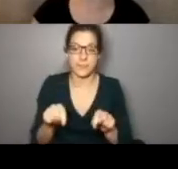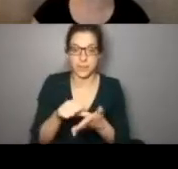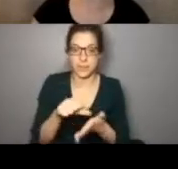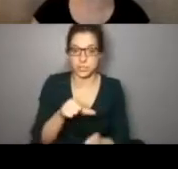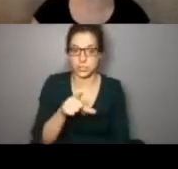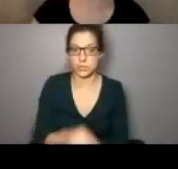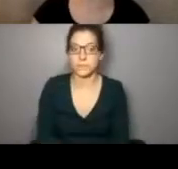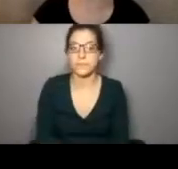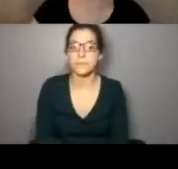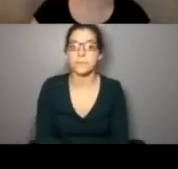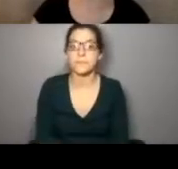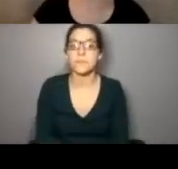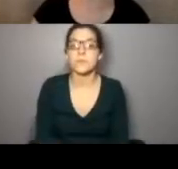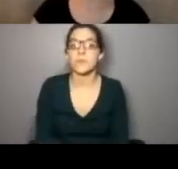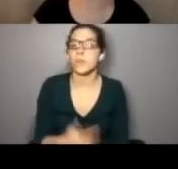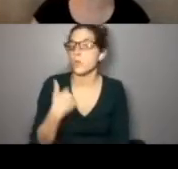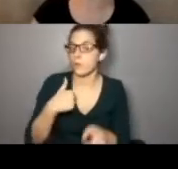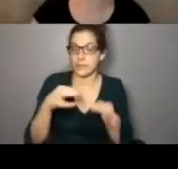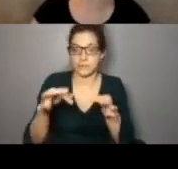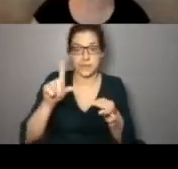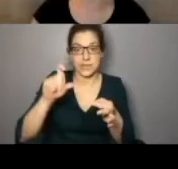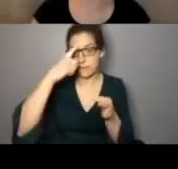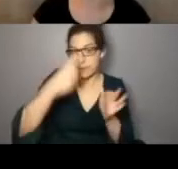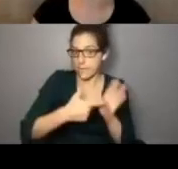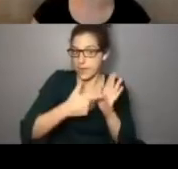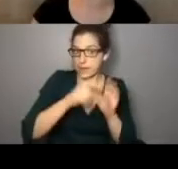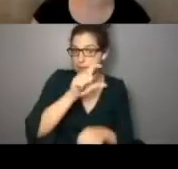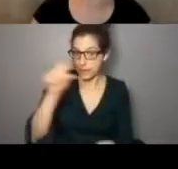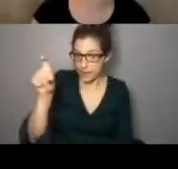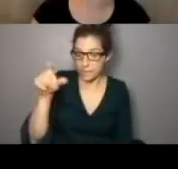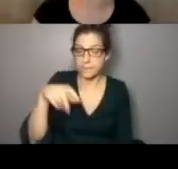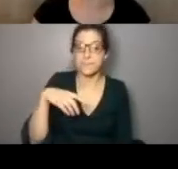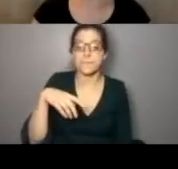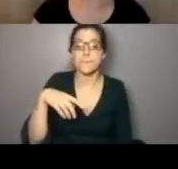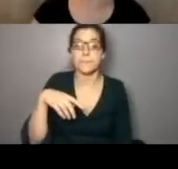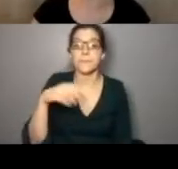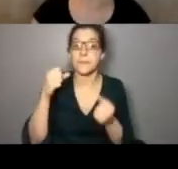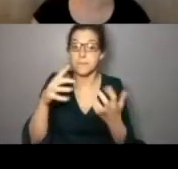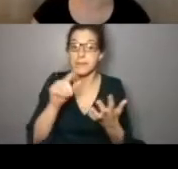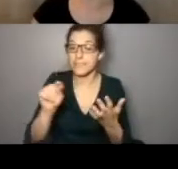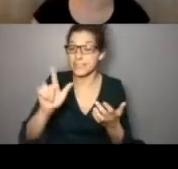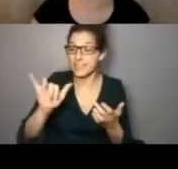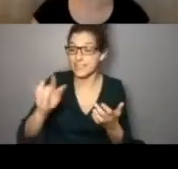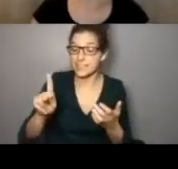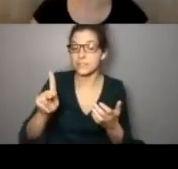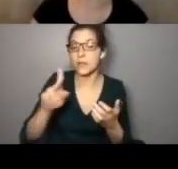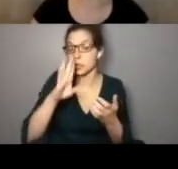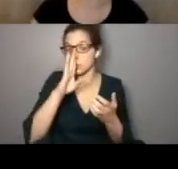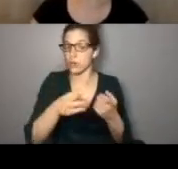. And, again, we have drawn out Government mandates at the top. Many of these links are direct links to